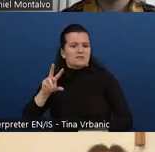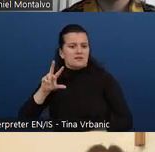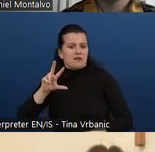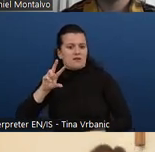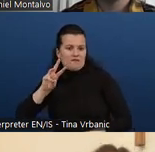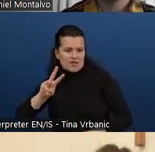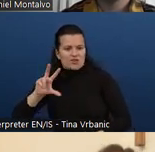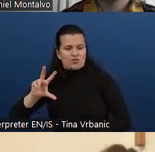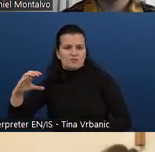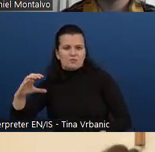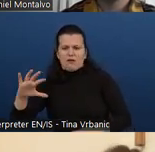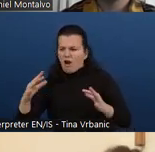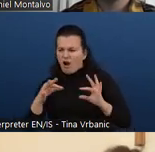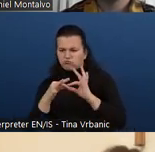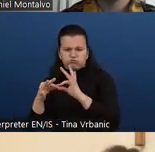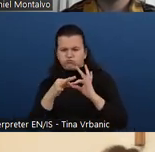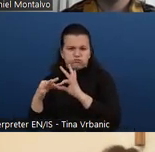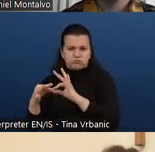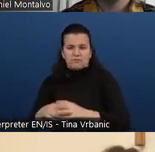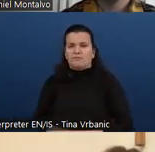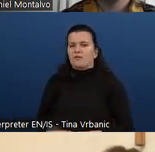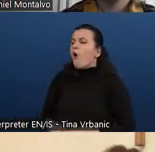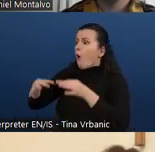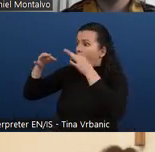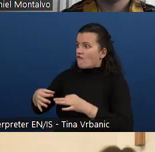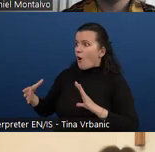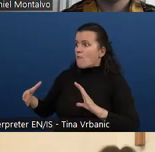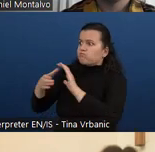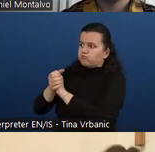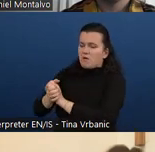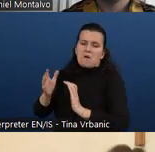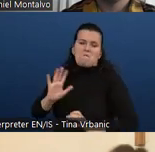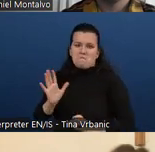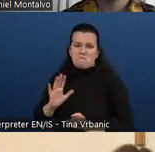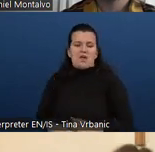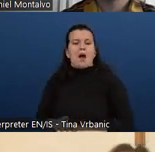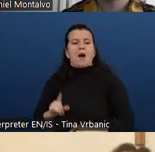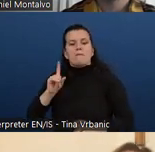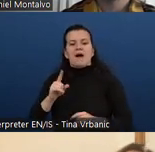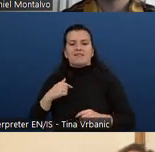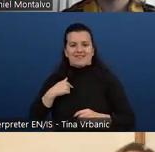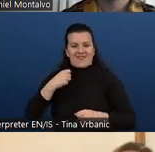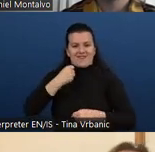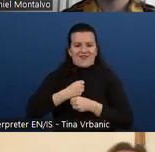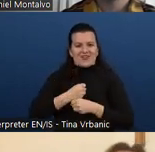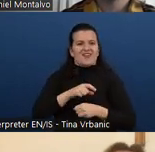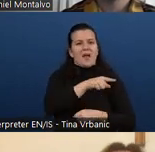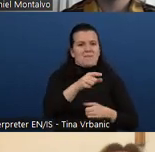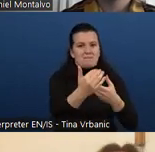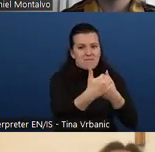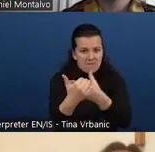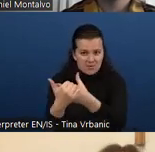But many of the subject matter experts in the field are members or kind of experts or